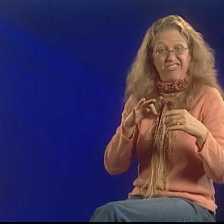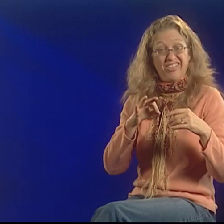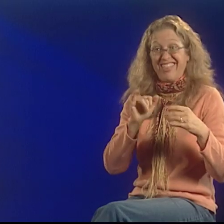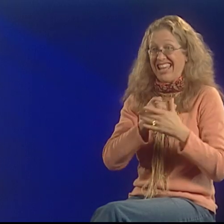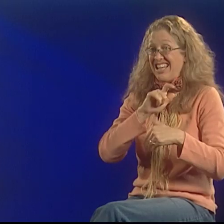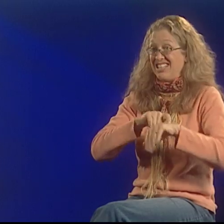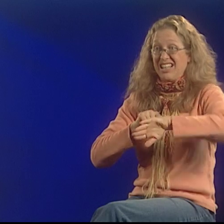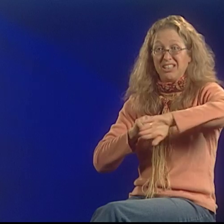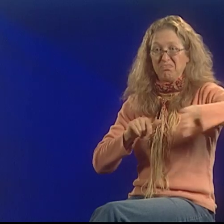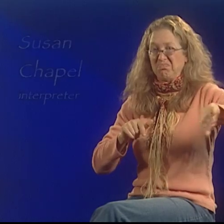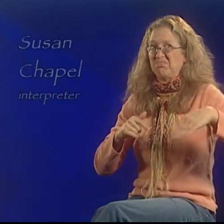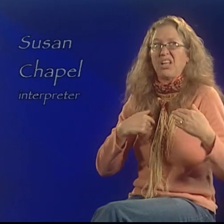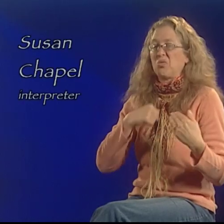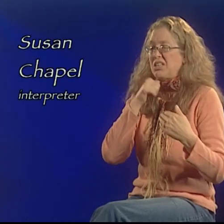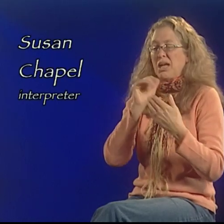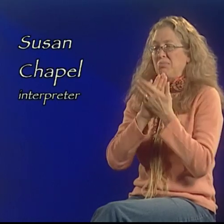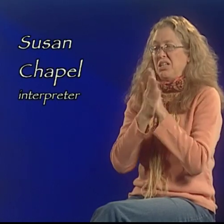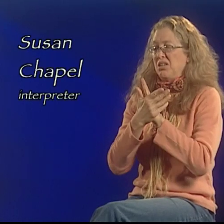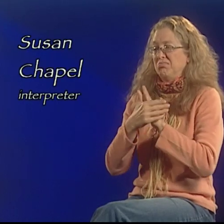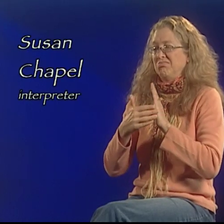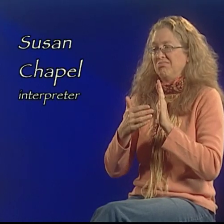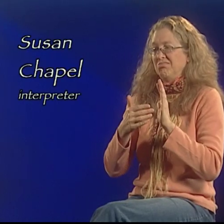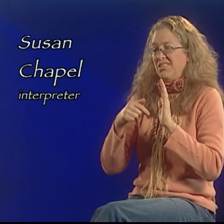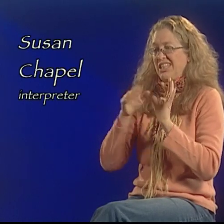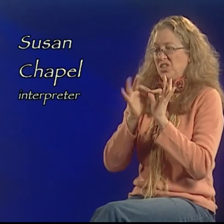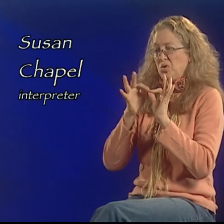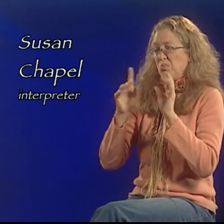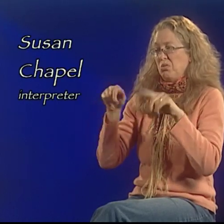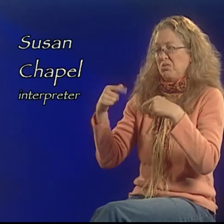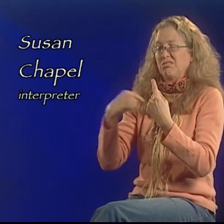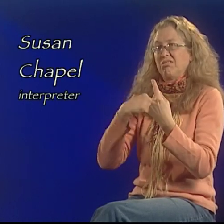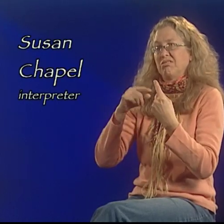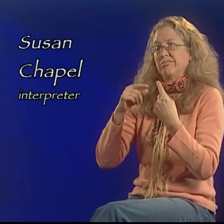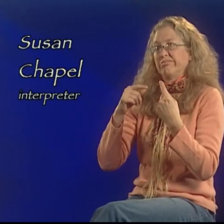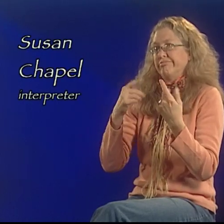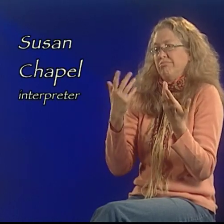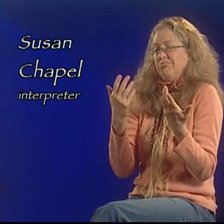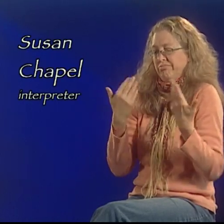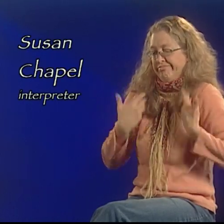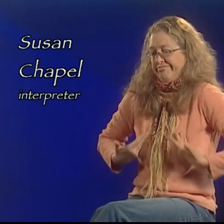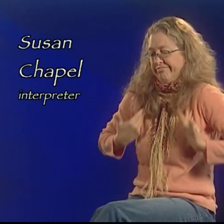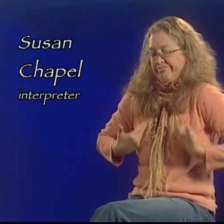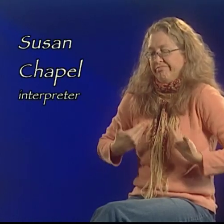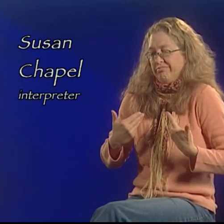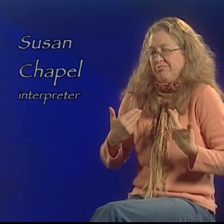If it hadn't been for that time, I wouldn't become the interpreter that I am.